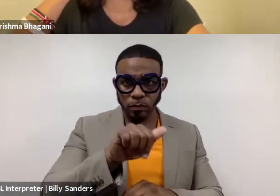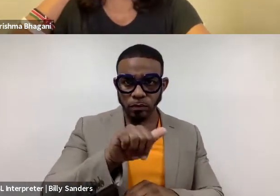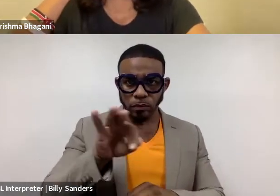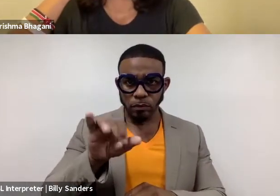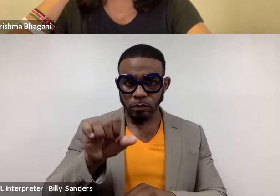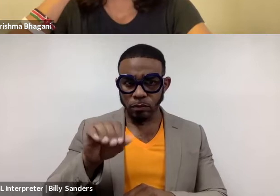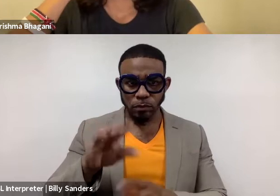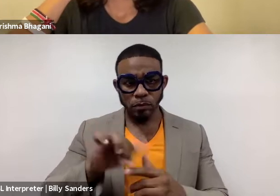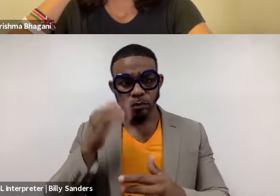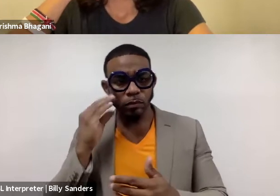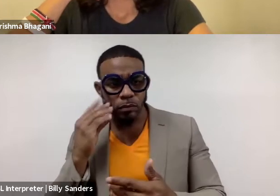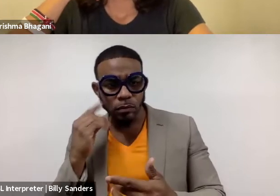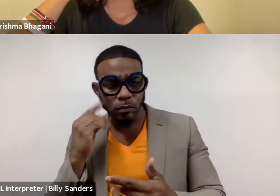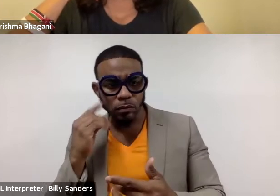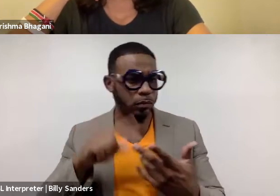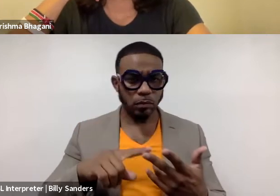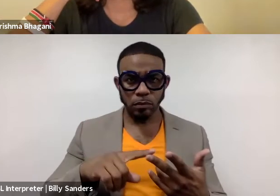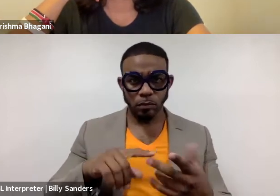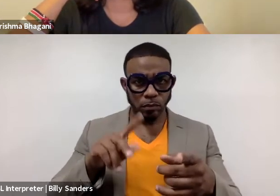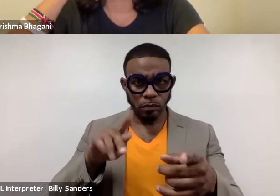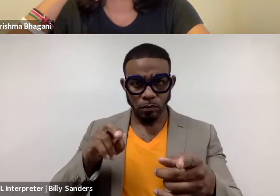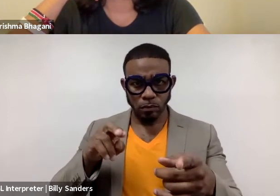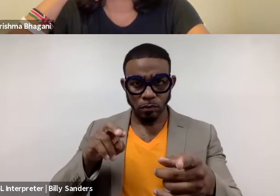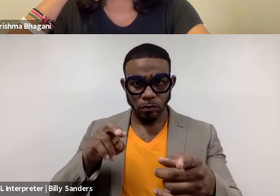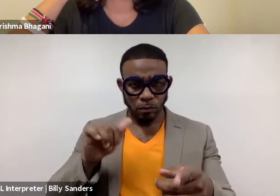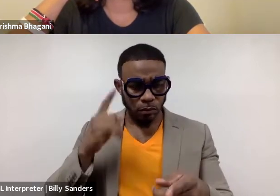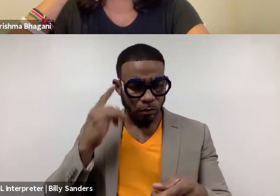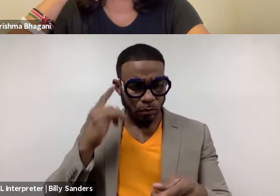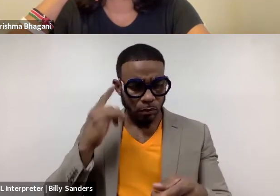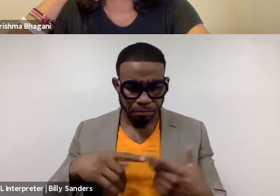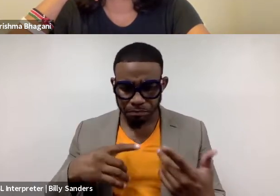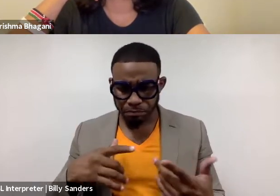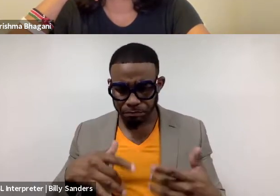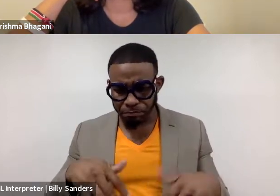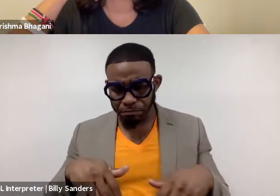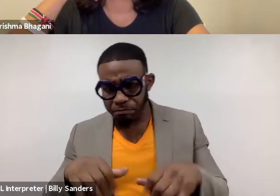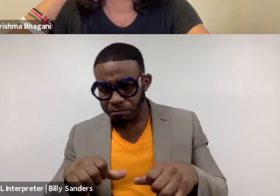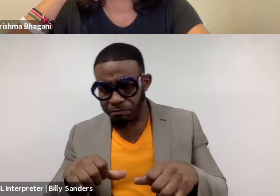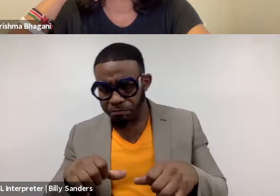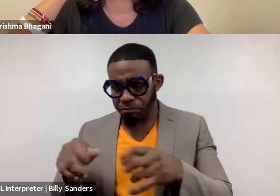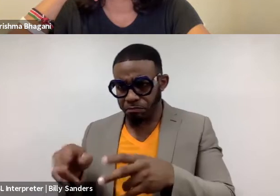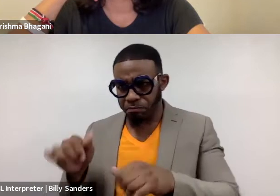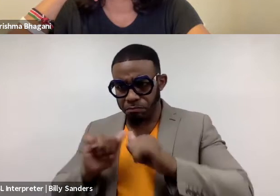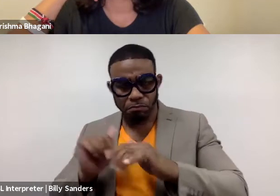and for Karishma who is thinking about taking performances across border.